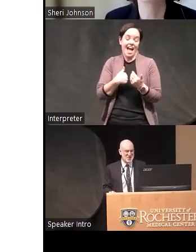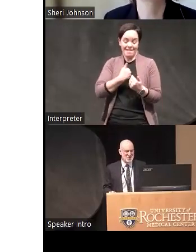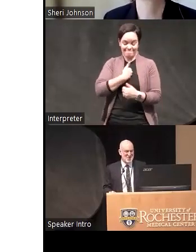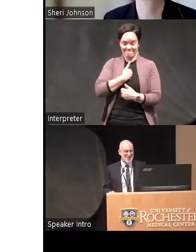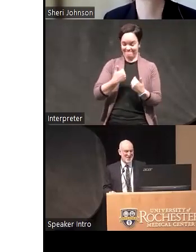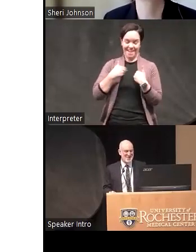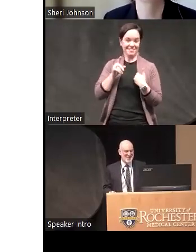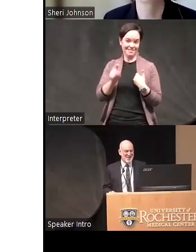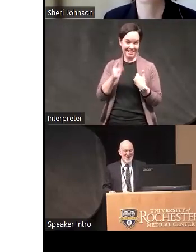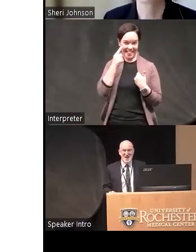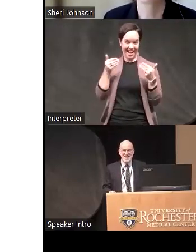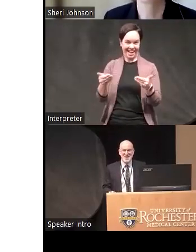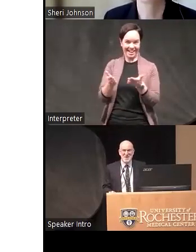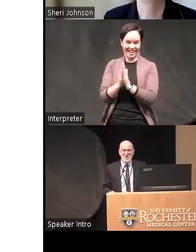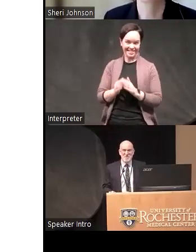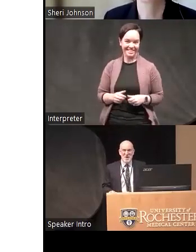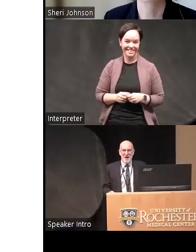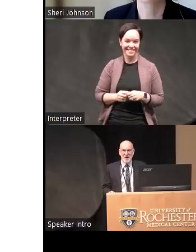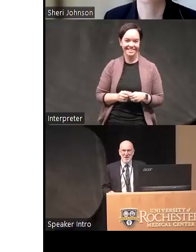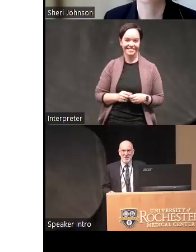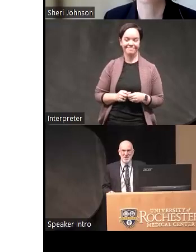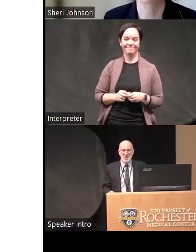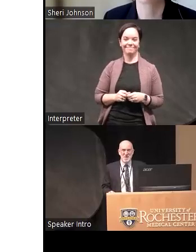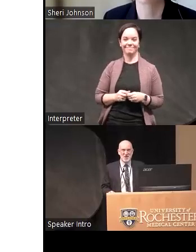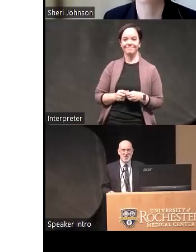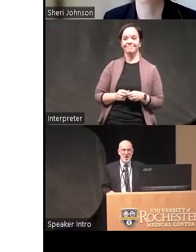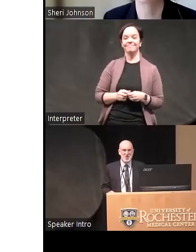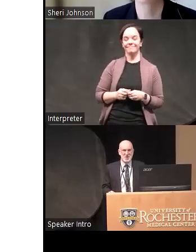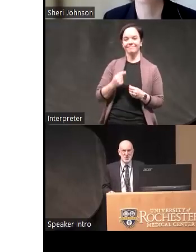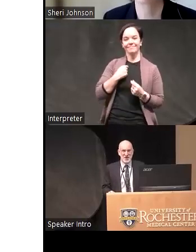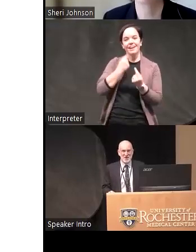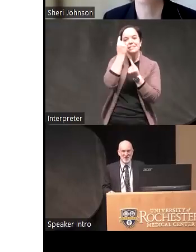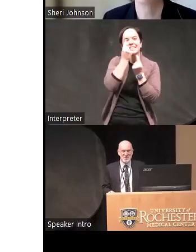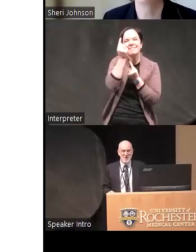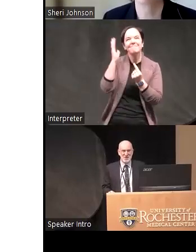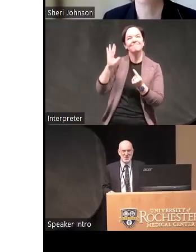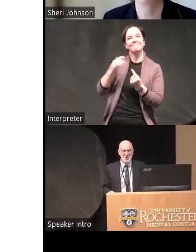so I thought I would ask it I'm just thinking back to when I used to treat young patients with